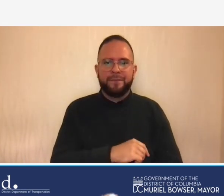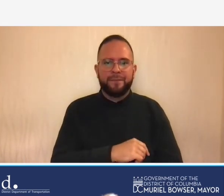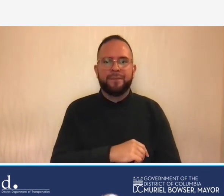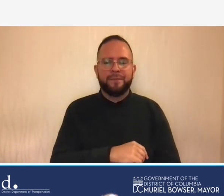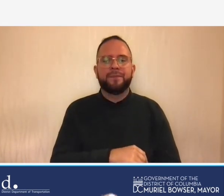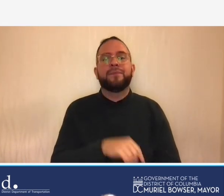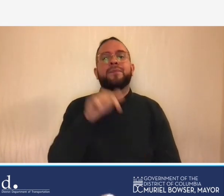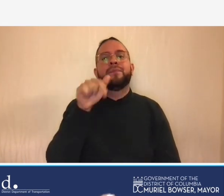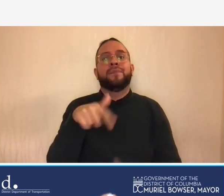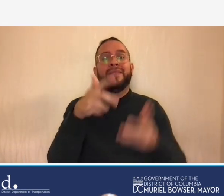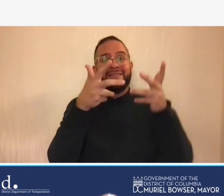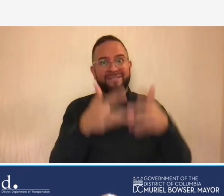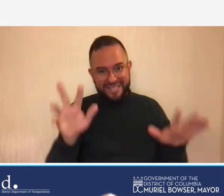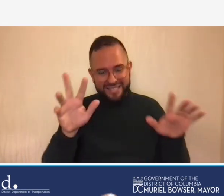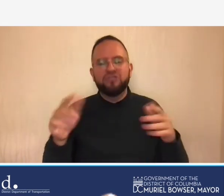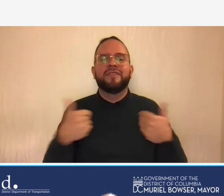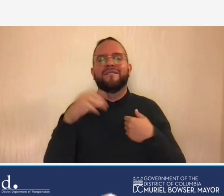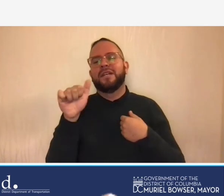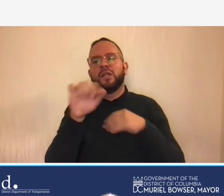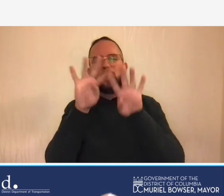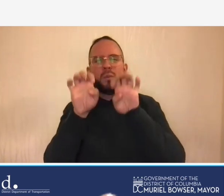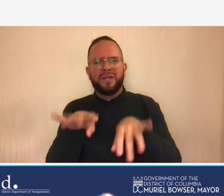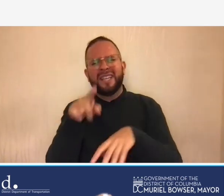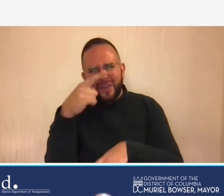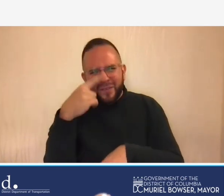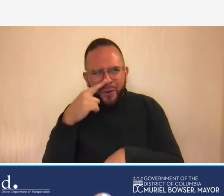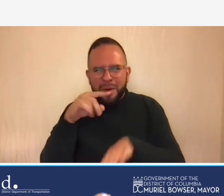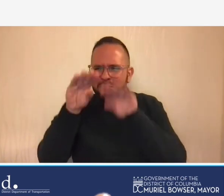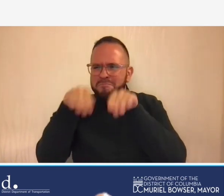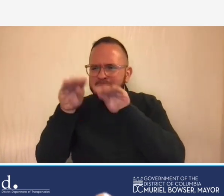that we would greatly appreciate you completing for us so that we can improve our delivery of